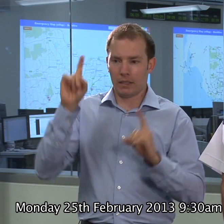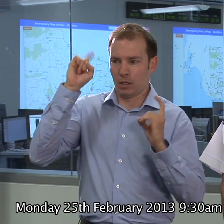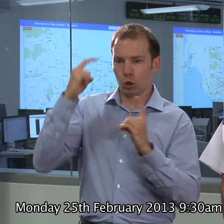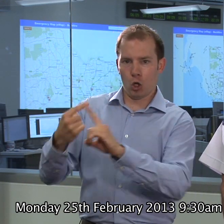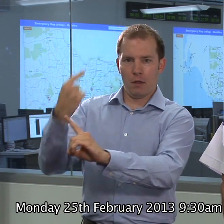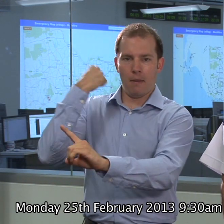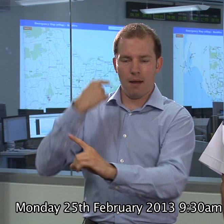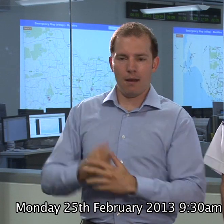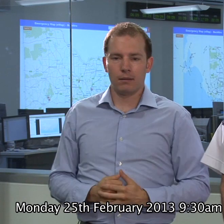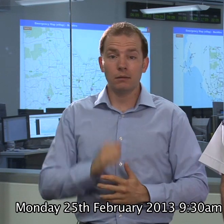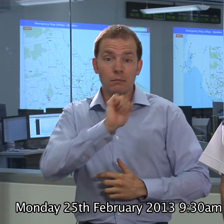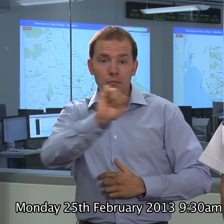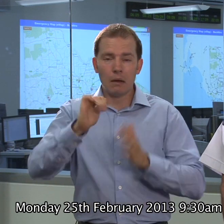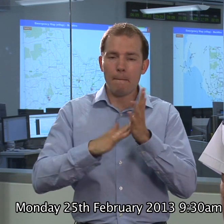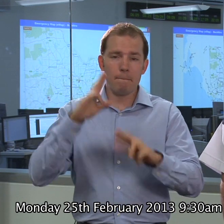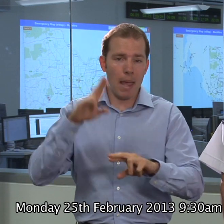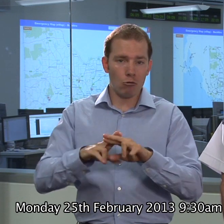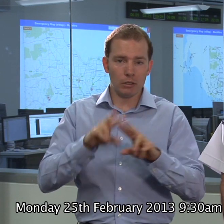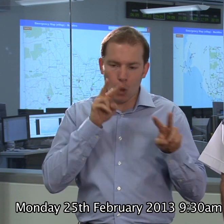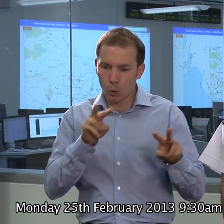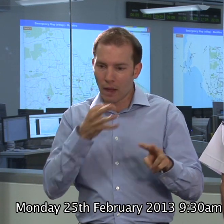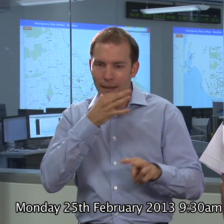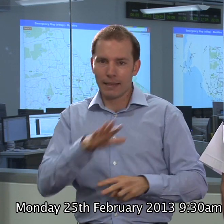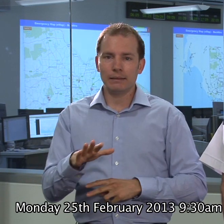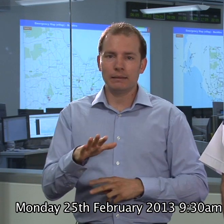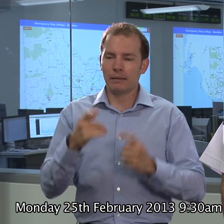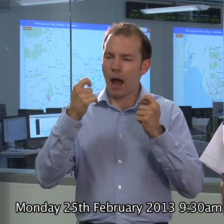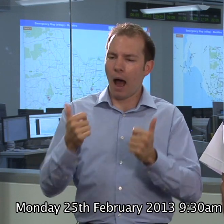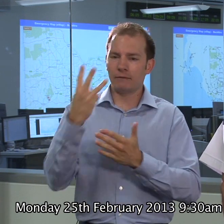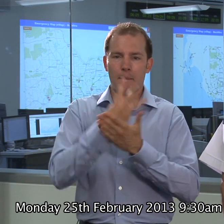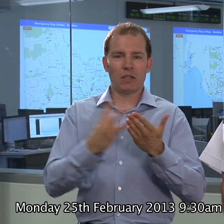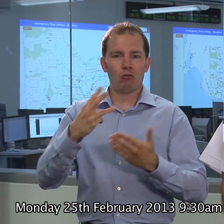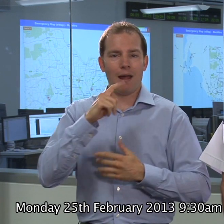If your a parent you'll be looking for what the kids are doing, if its after 3:30, where the kids are.